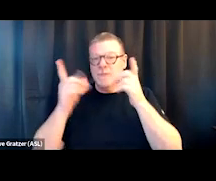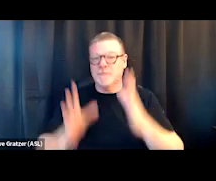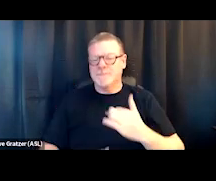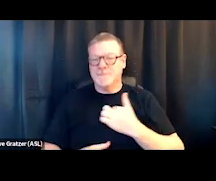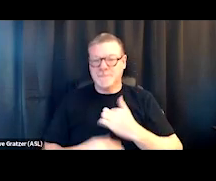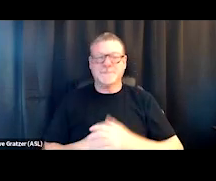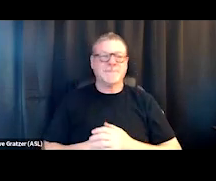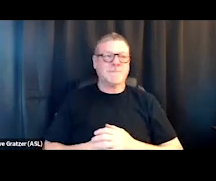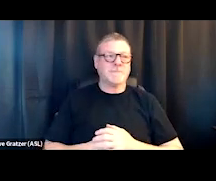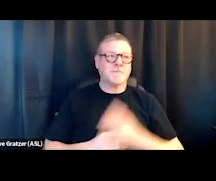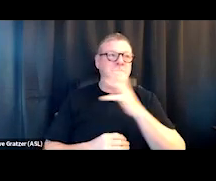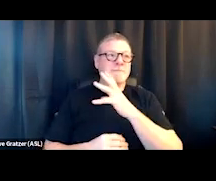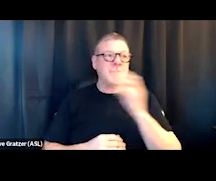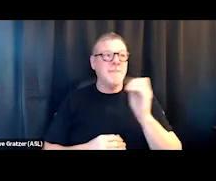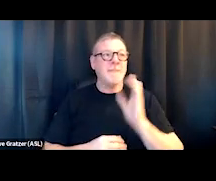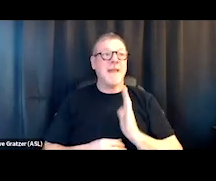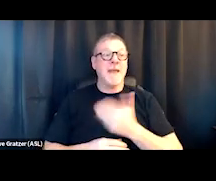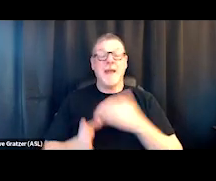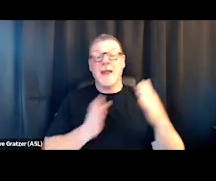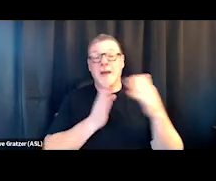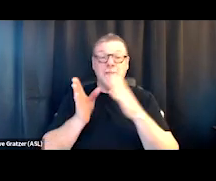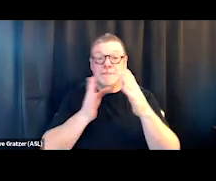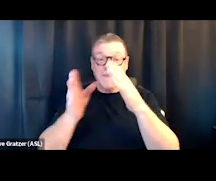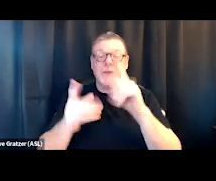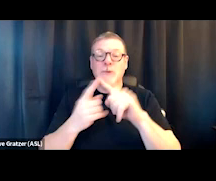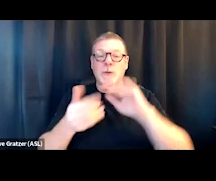and our pathway to a partnership